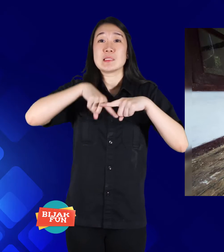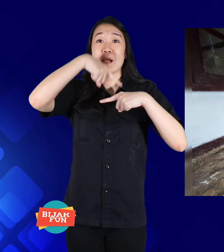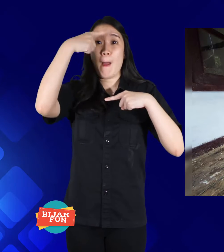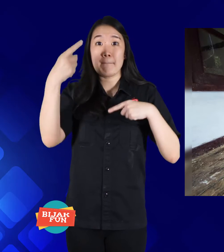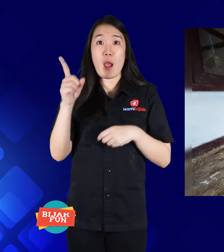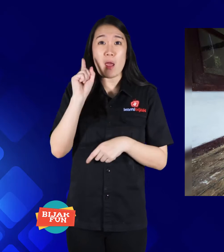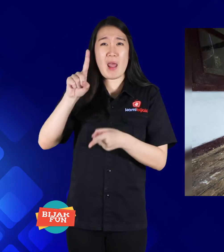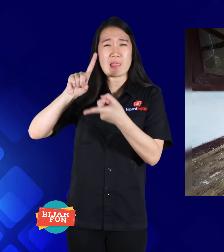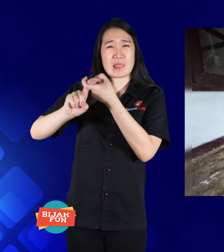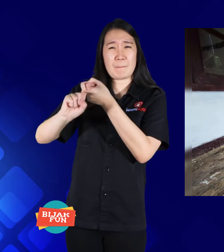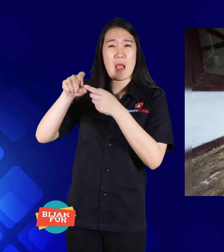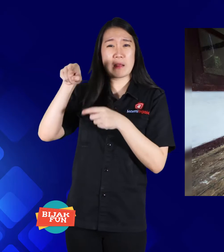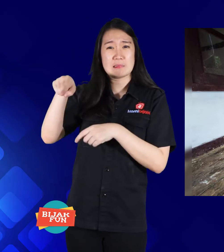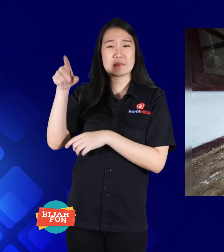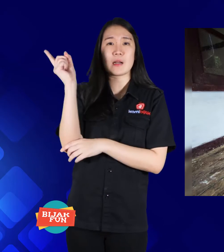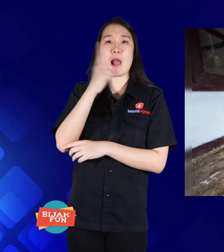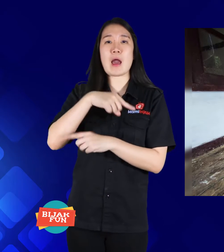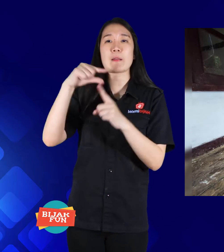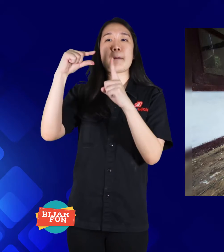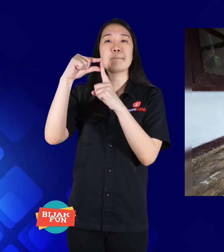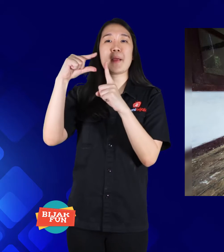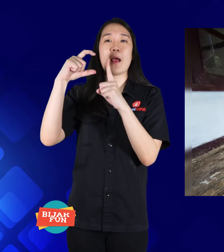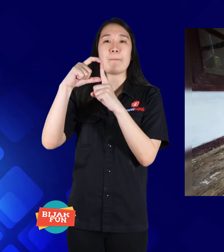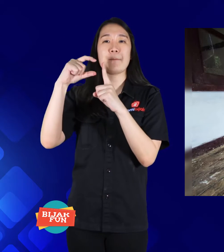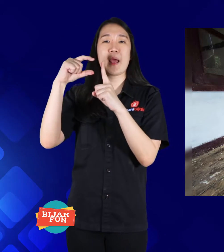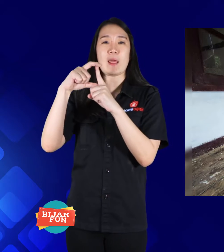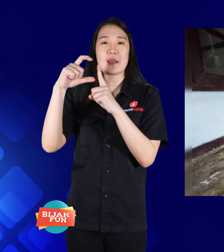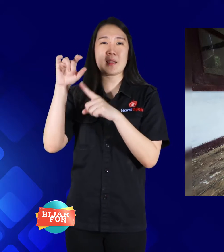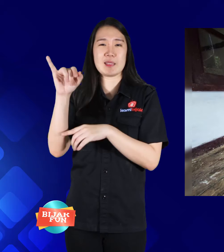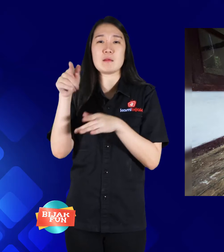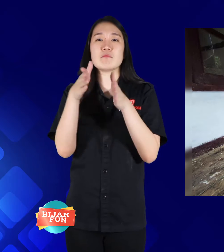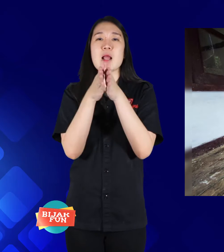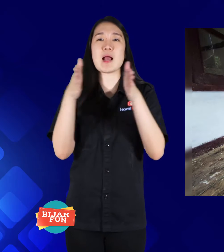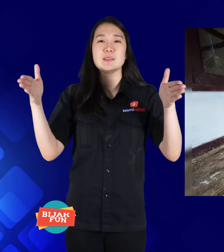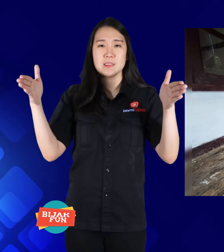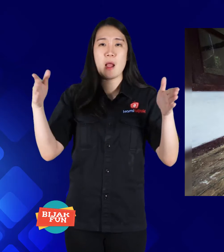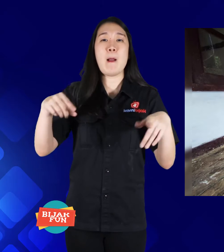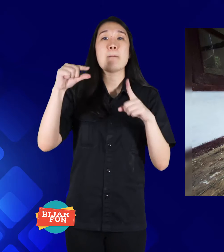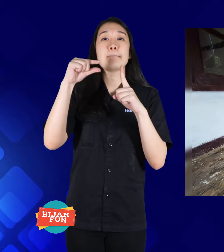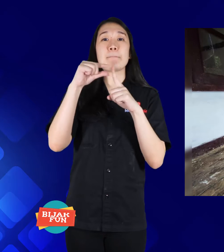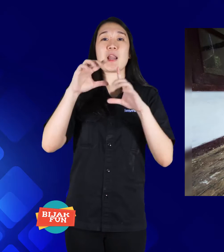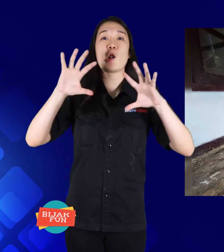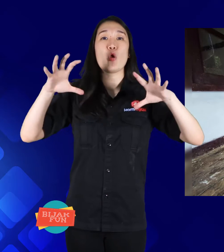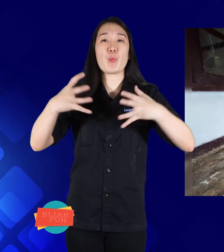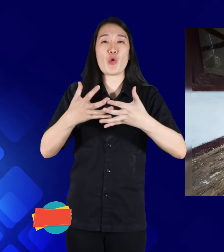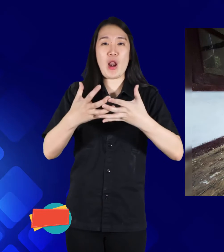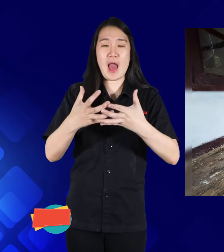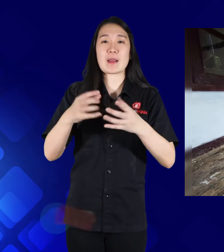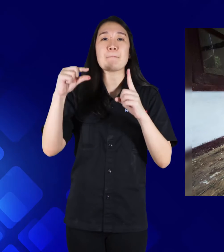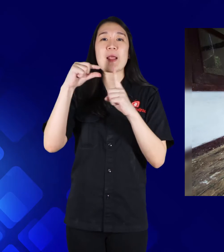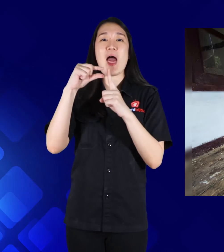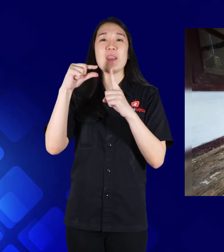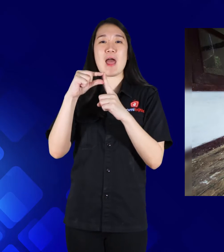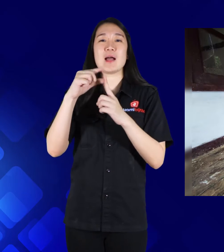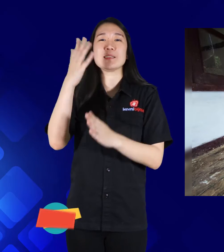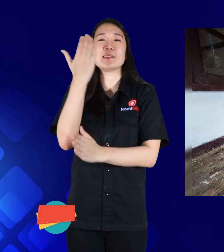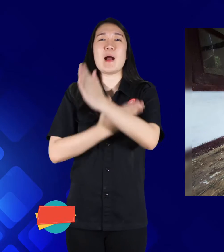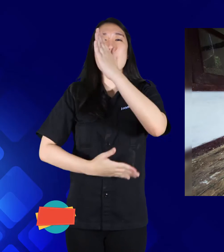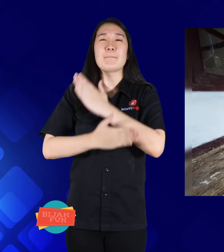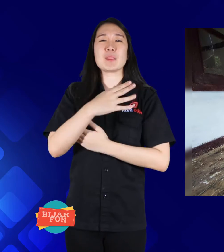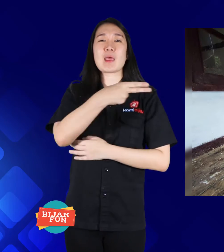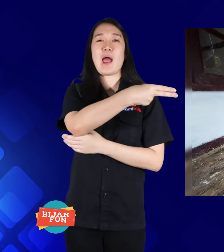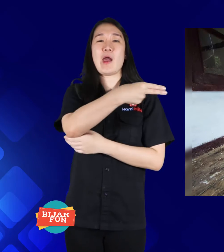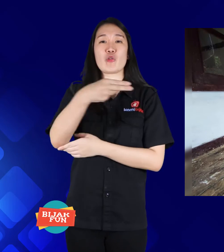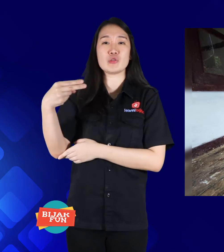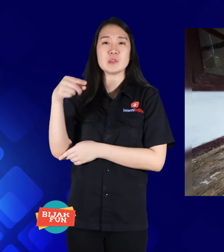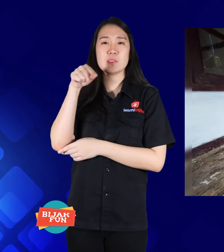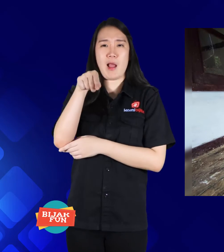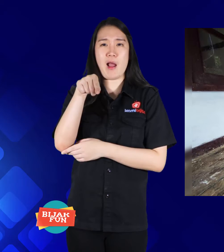until there is a friend from PPDI (Indonesian Association of Persons with Disabilities)